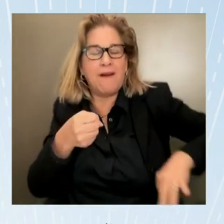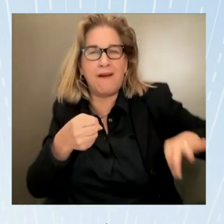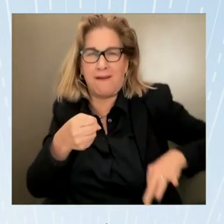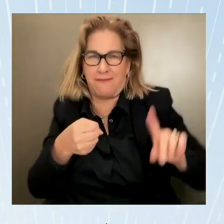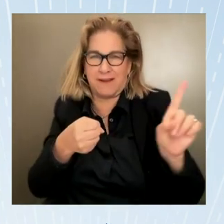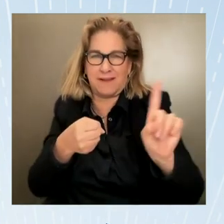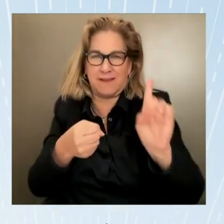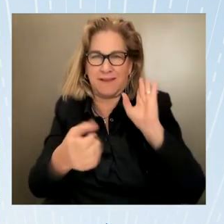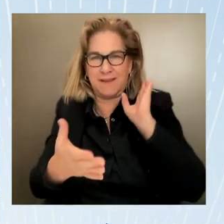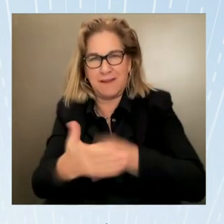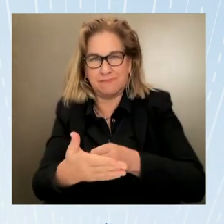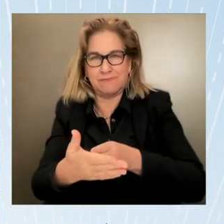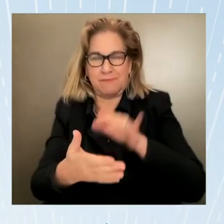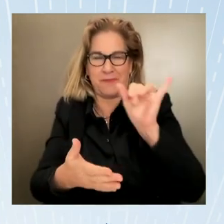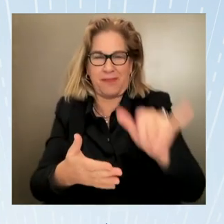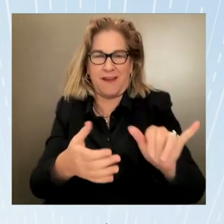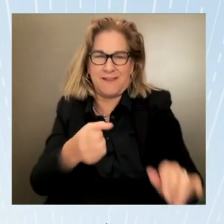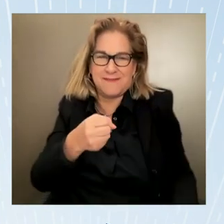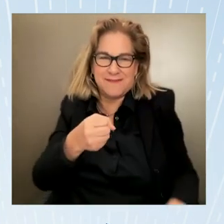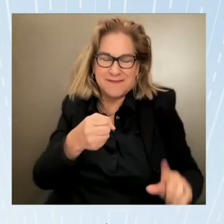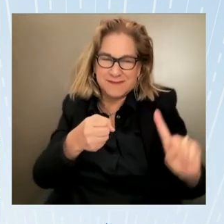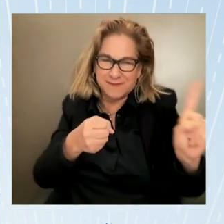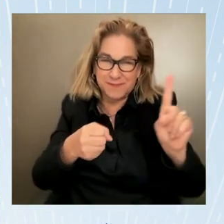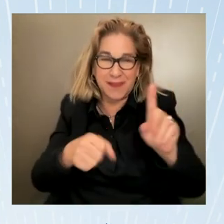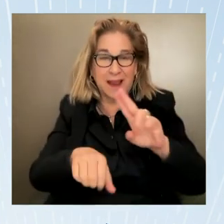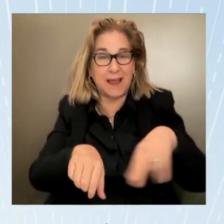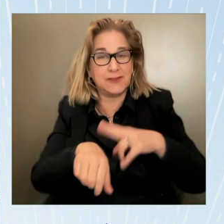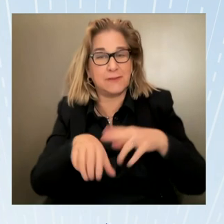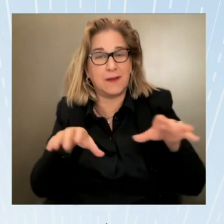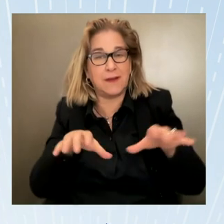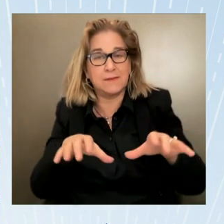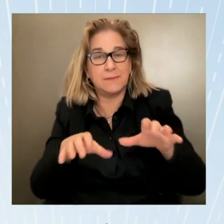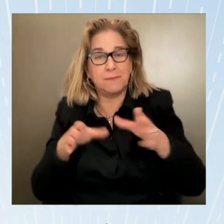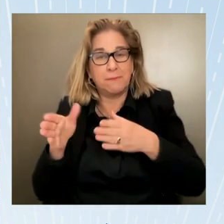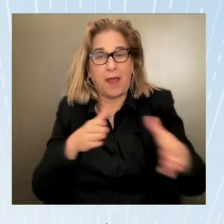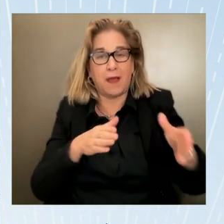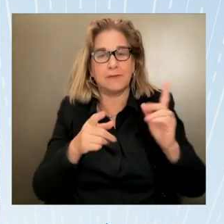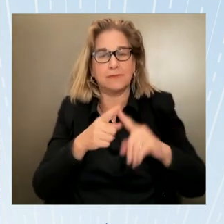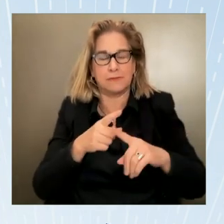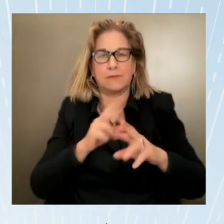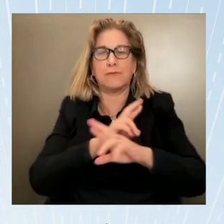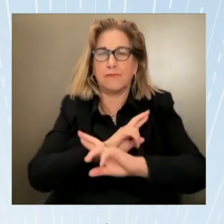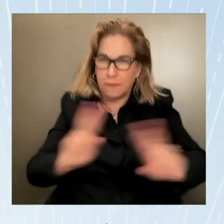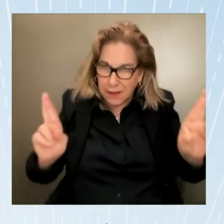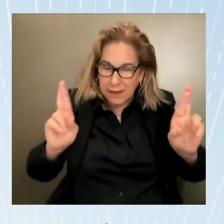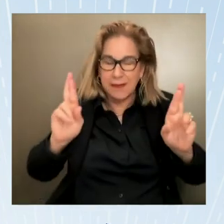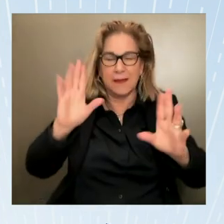spelling out how we would achieve this goal of eradicating human trafficking and using that